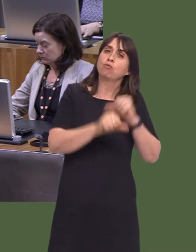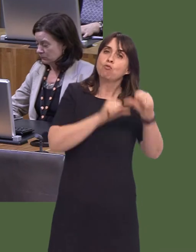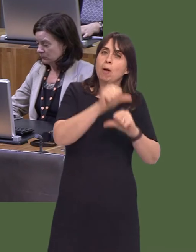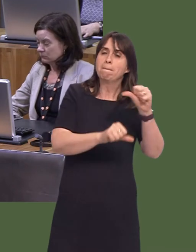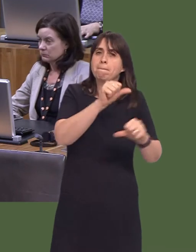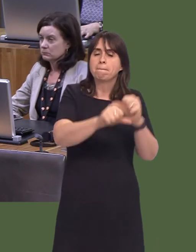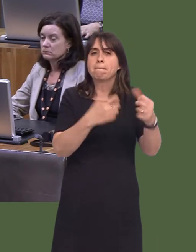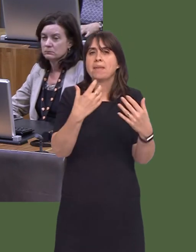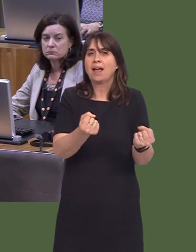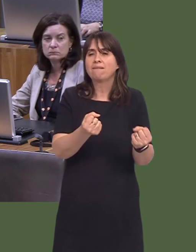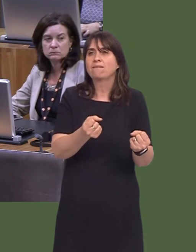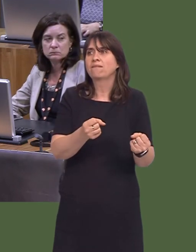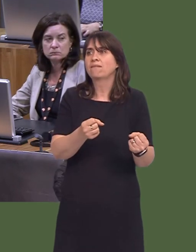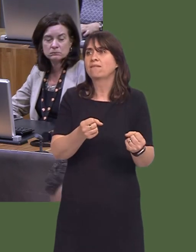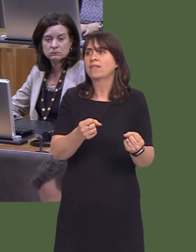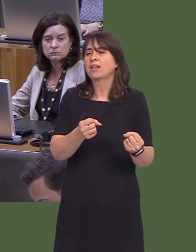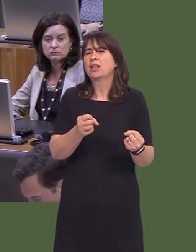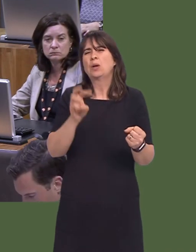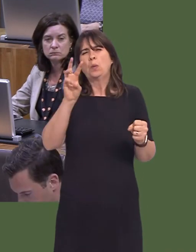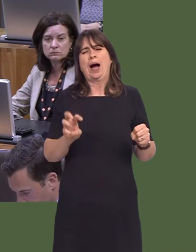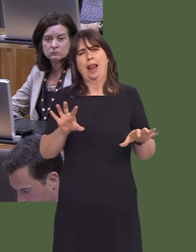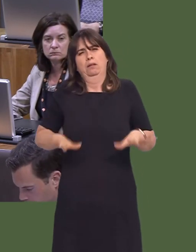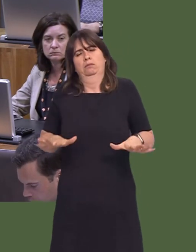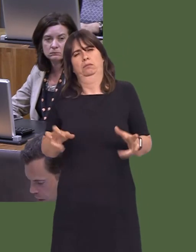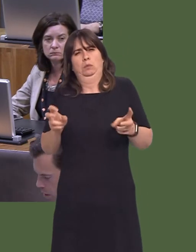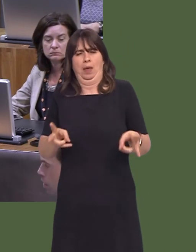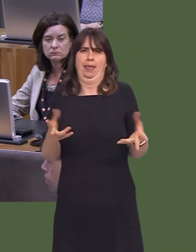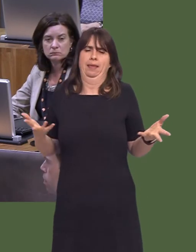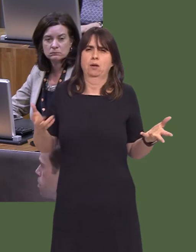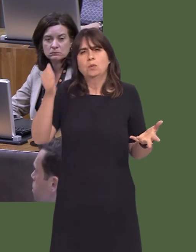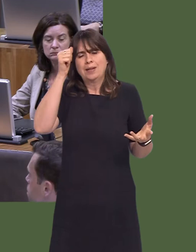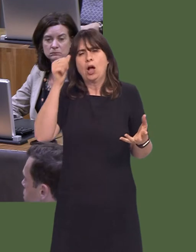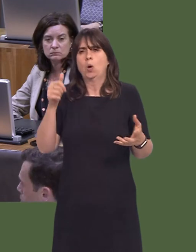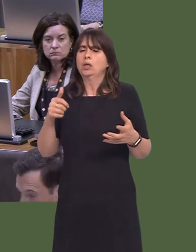think that this is right for Wales, because we know that obesity is a risk factor for